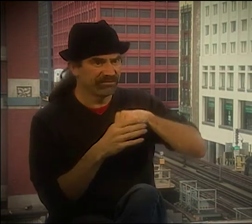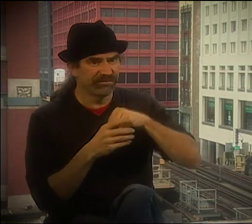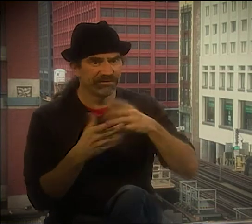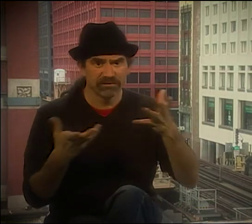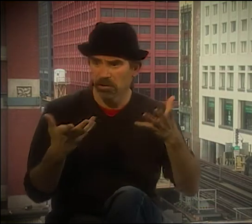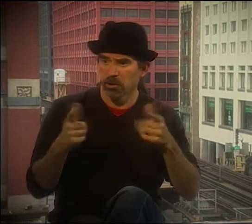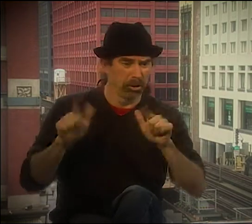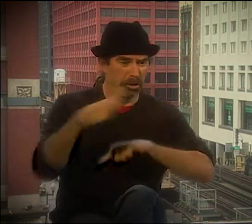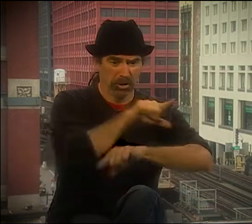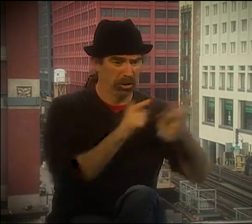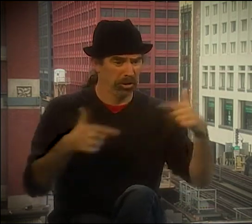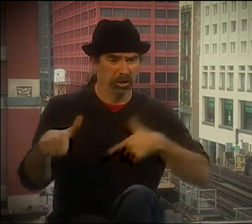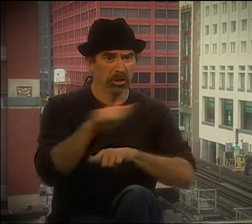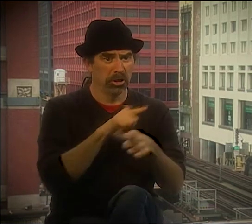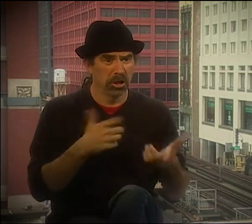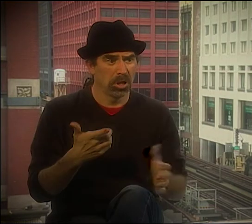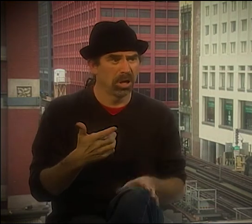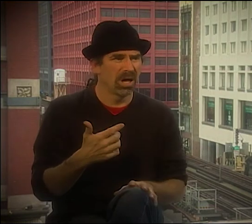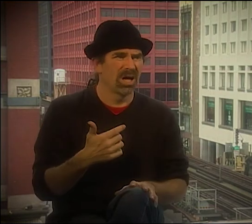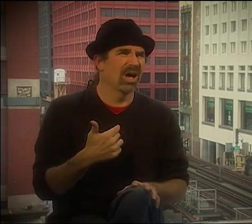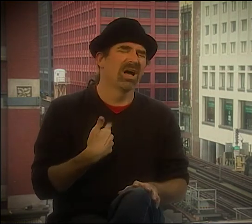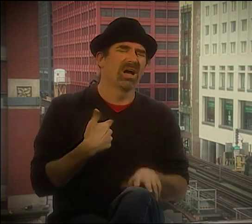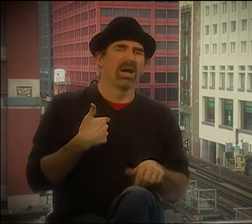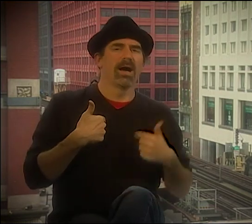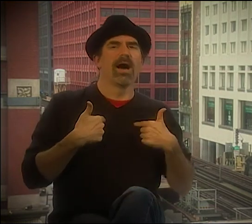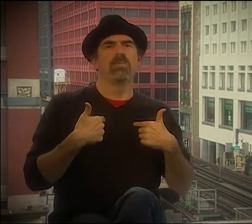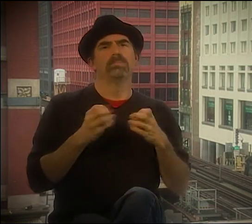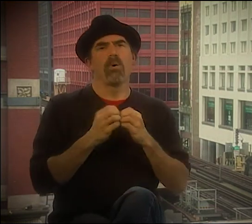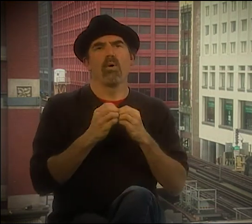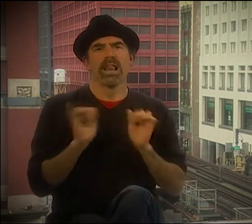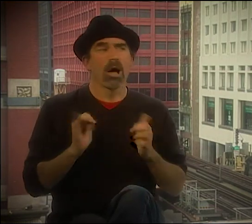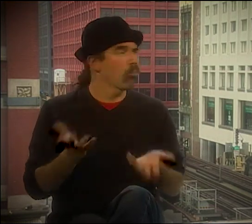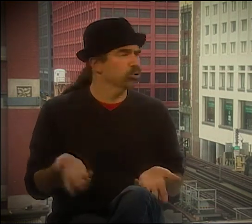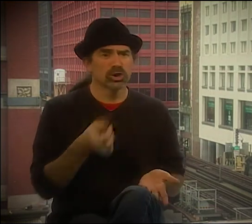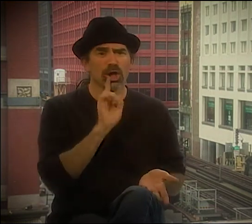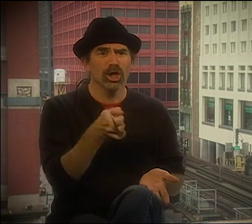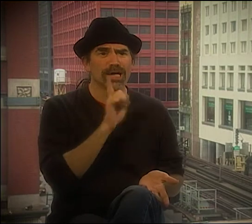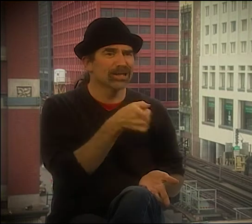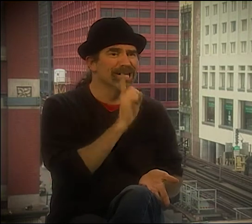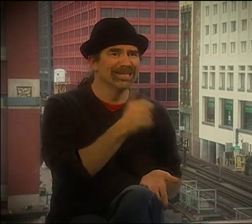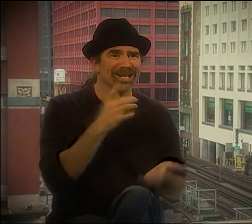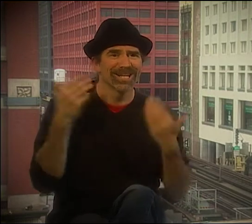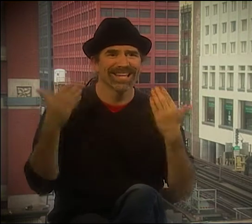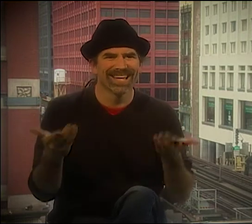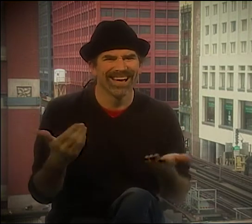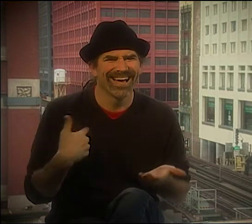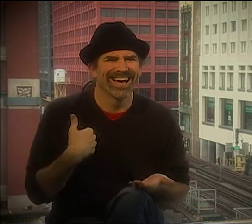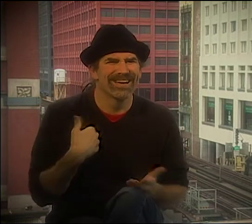THEN ALL OF US, AND THEN ONE. JIM WAS INVOLVED WITH THAT. AND DEBBIE WAS IN ON IT, TOO, AND THEN THEY WOULD TAKE TURNS.